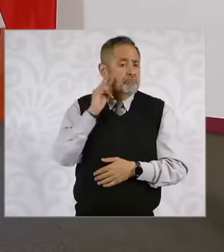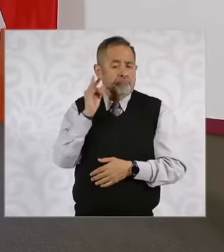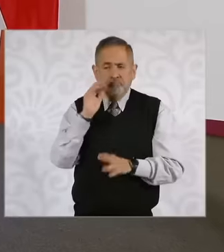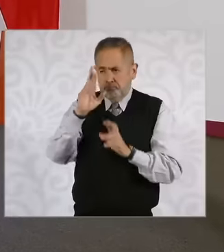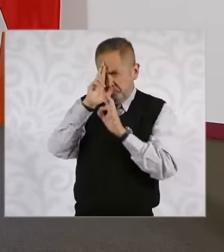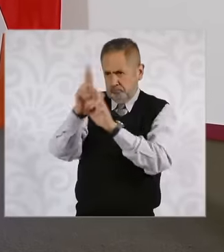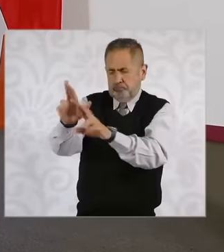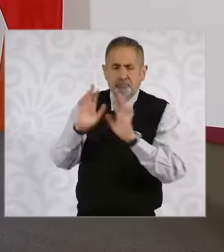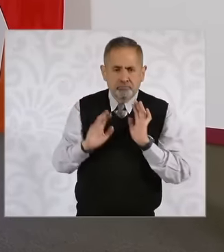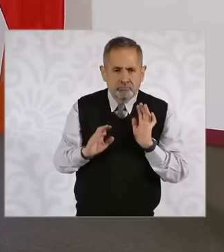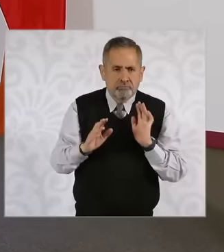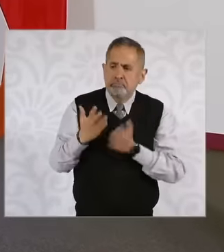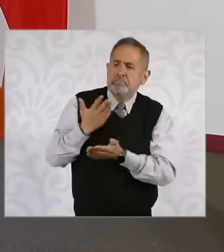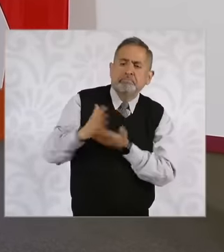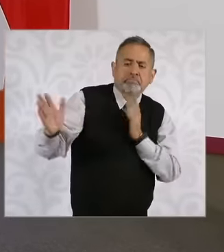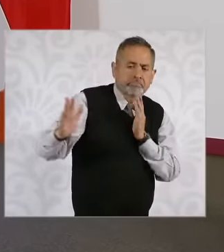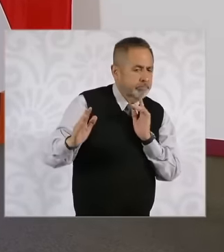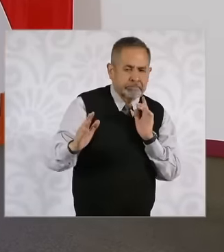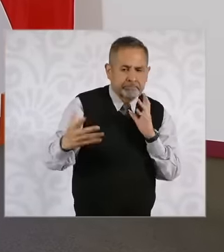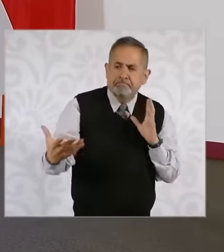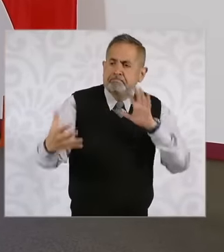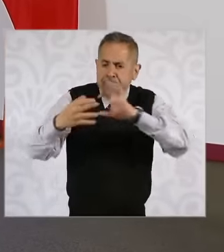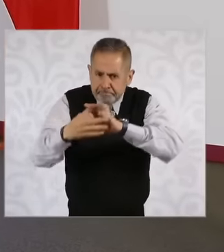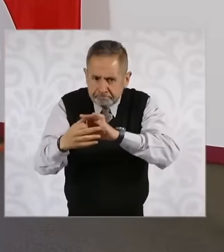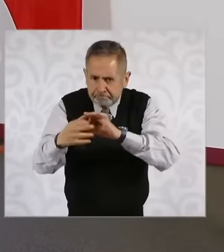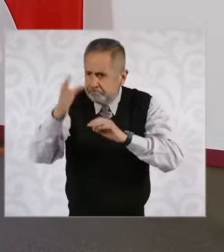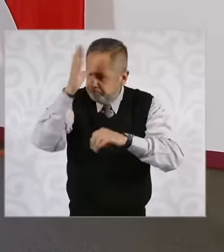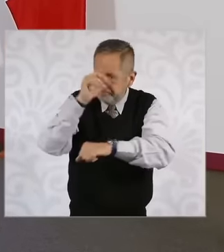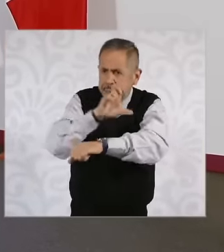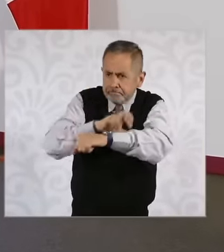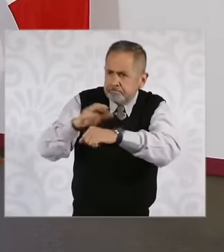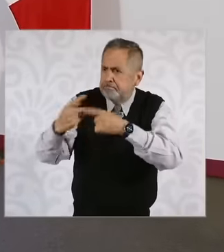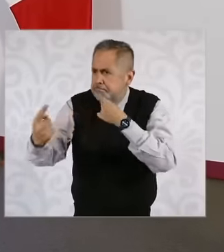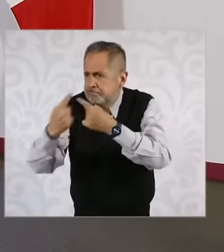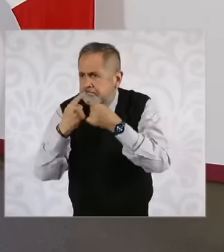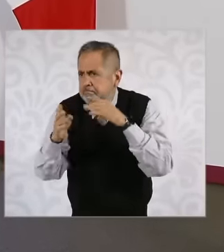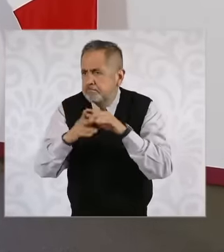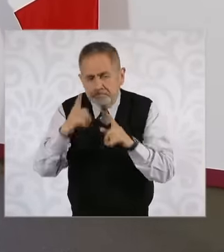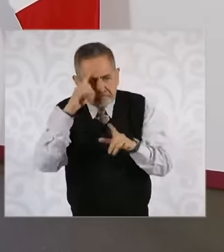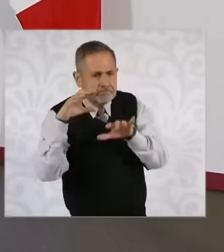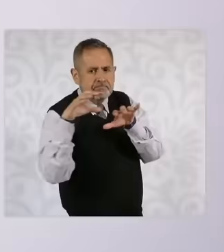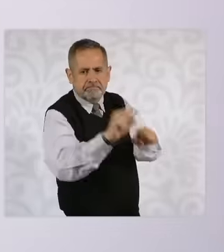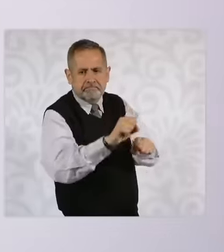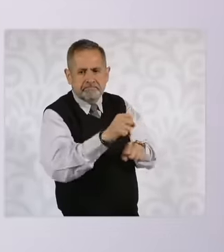that does not mean that there is no coordination for the arrest of criminals So